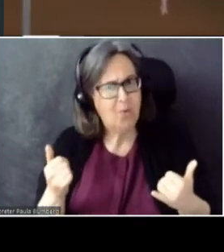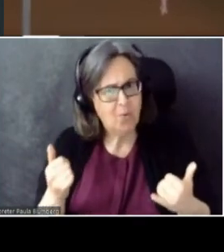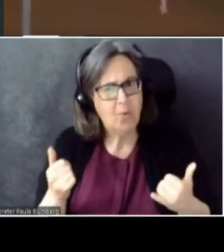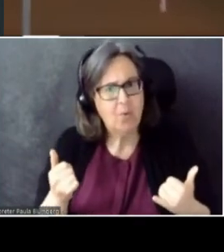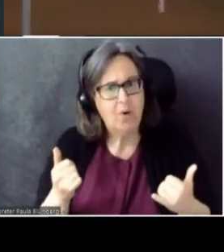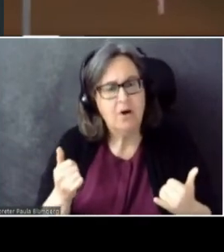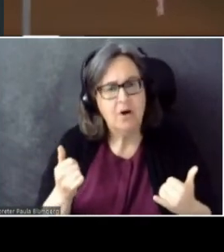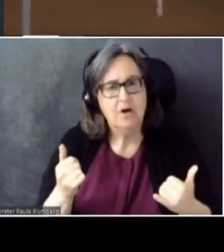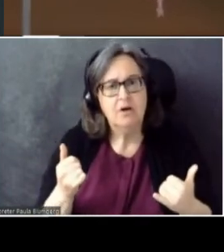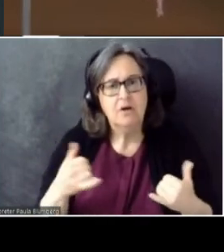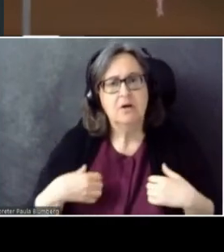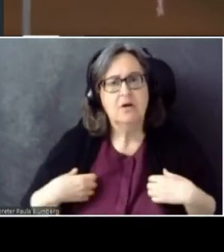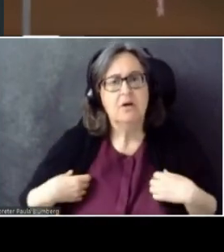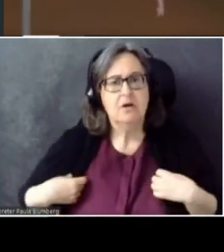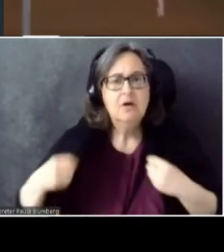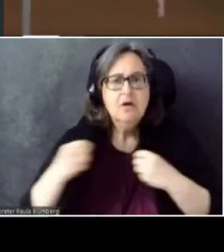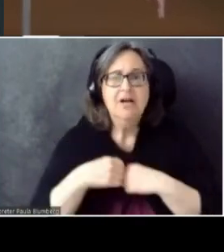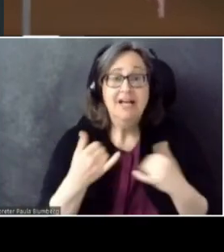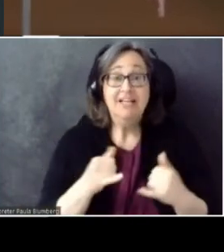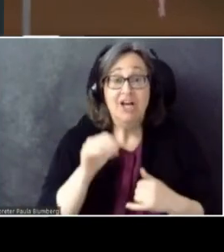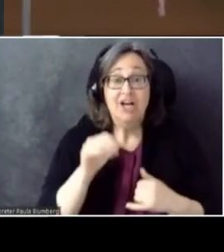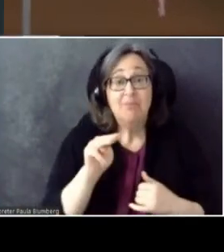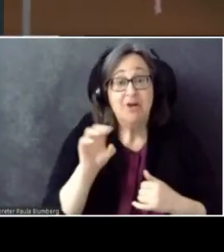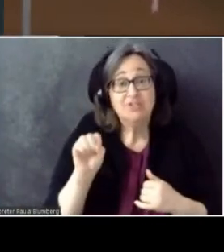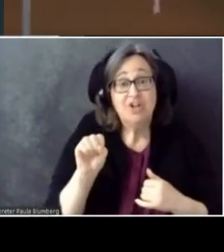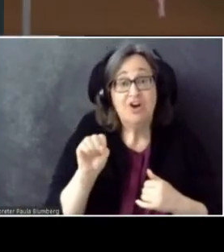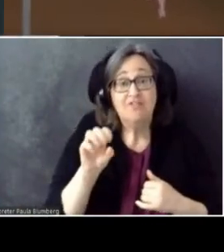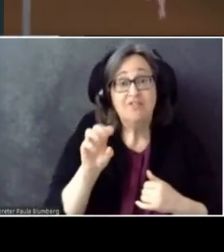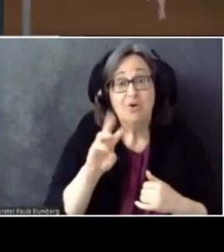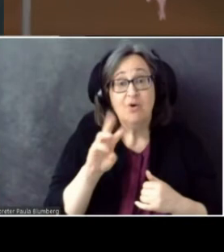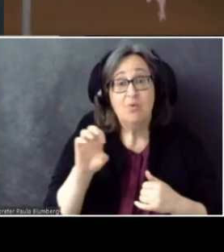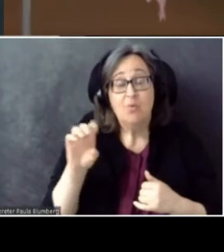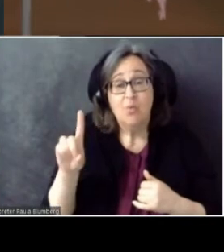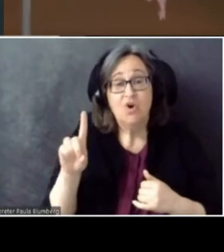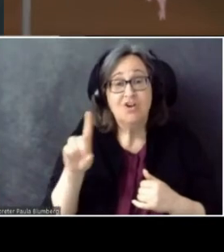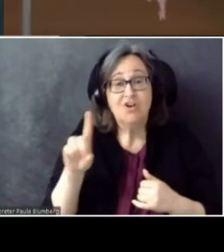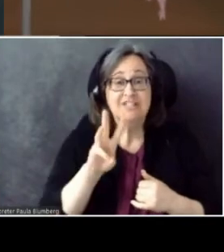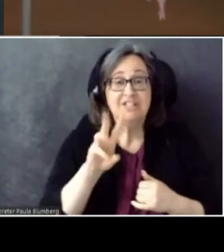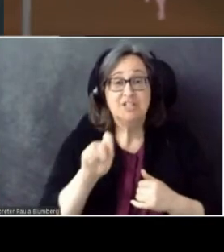At the Microsoft Word 6.0 stage and the gaze-gesture-voice stage today.